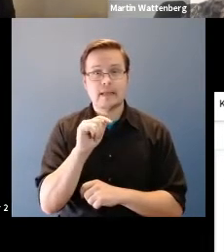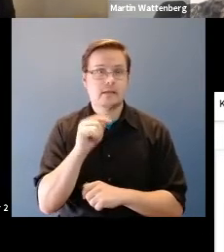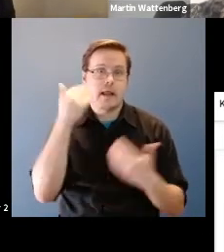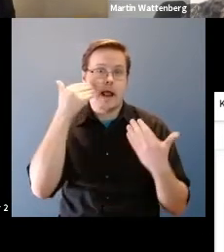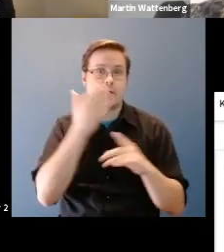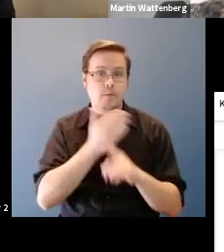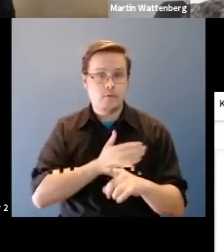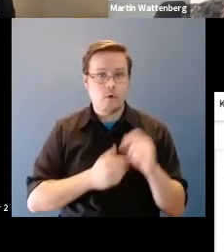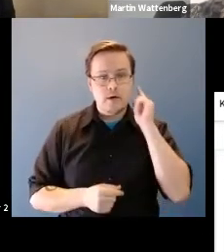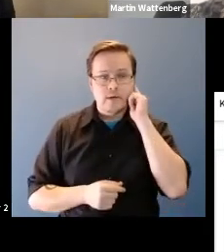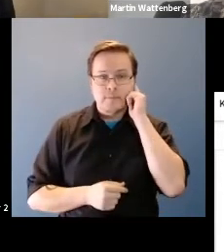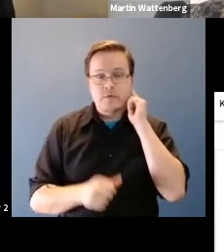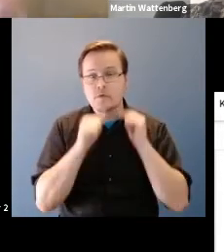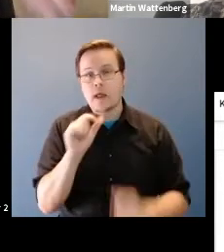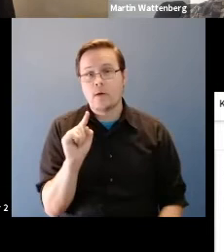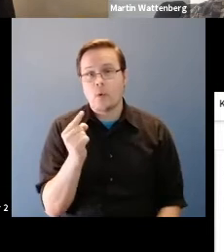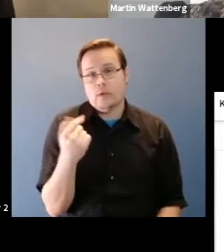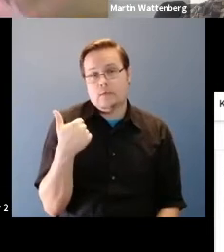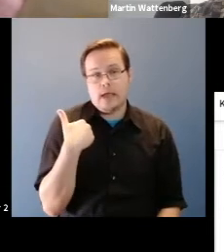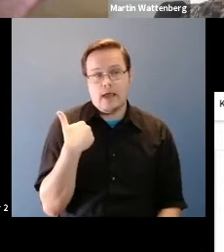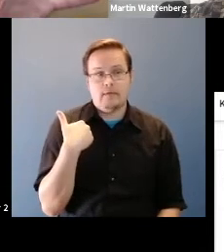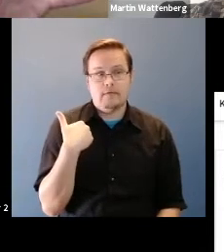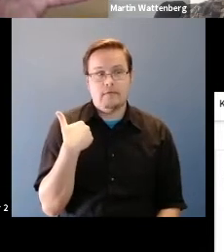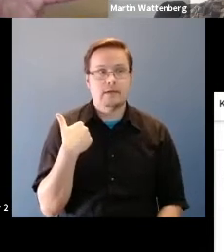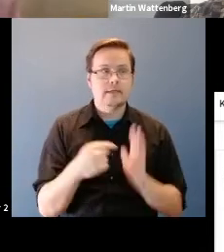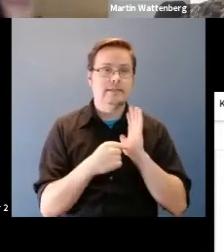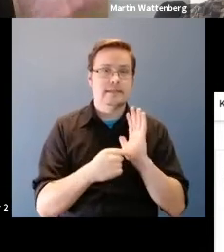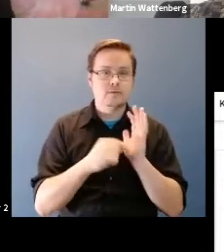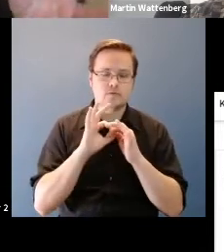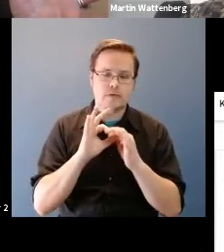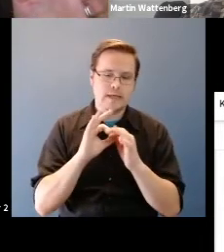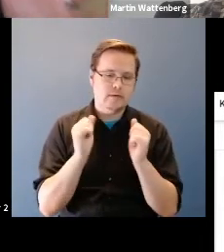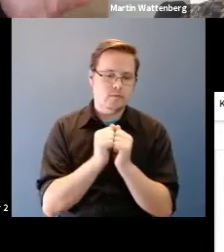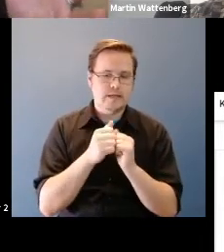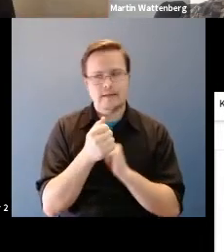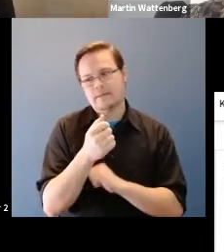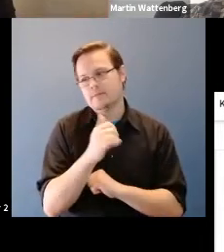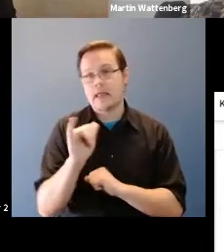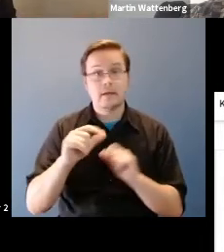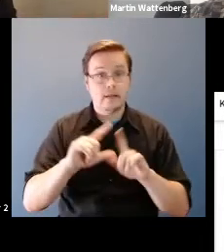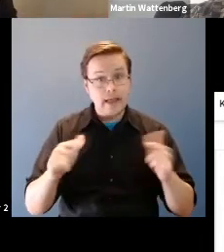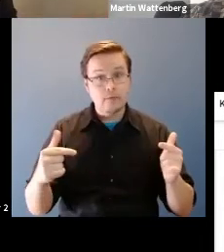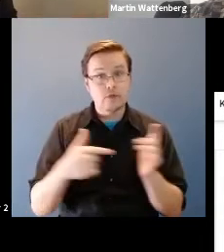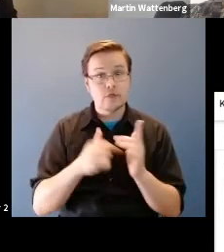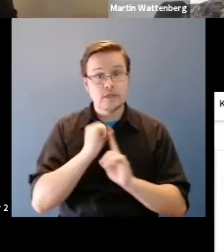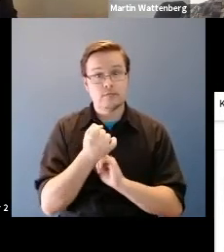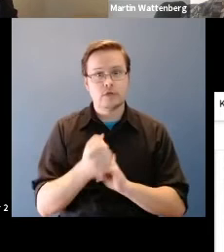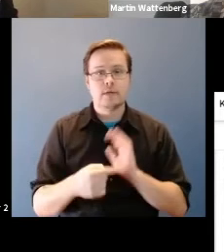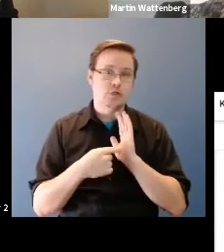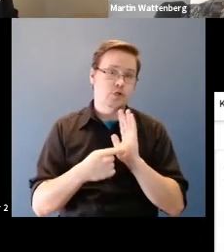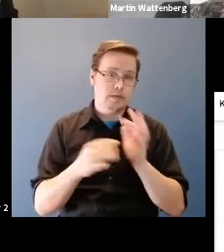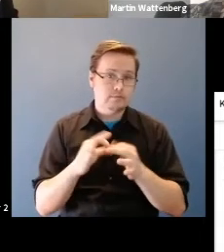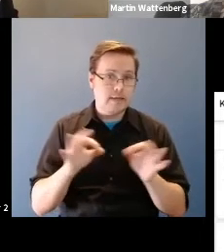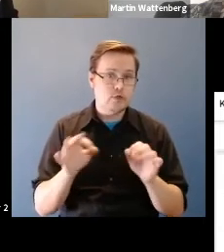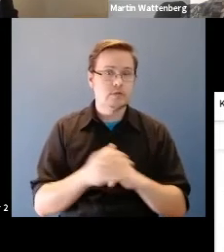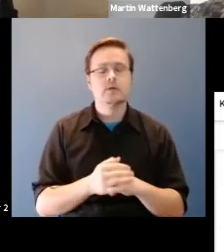Fernanda Viegas: And not only do we have these signals that are related to say language in this case right i've been showing captions we also have.